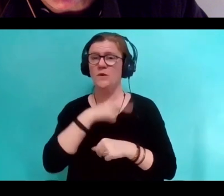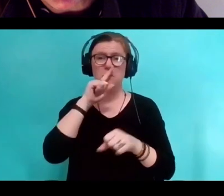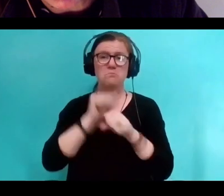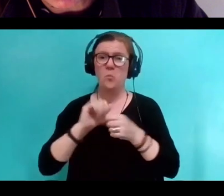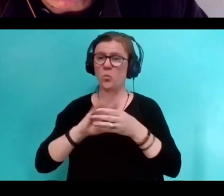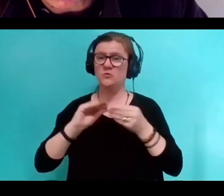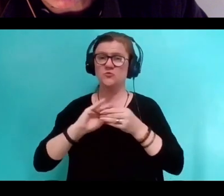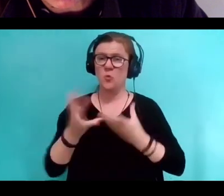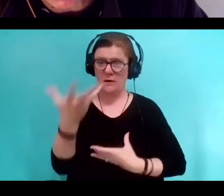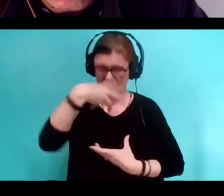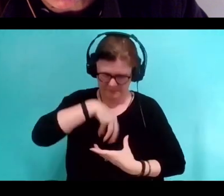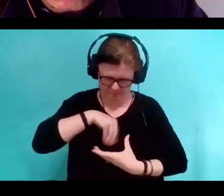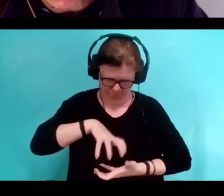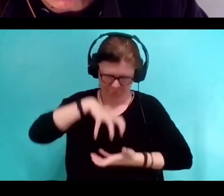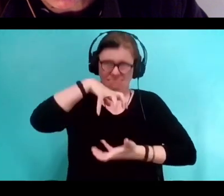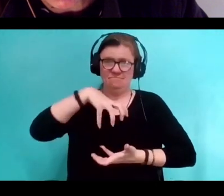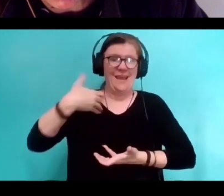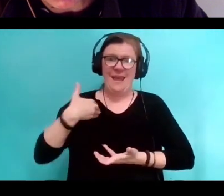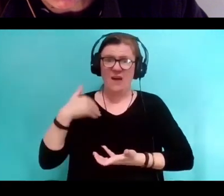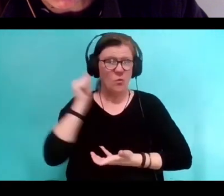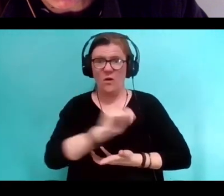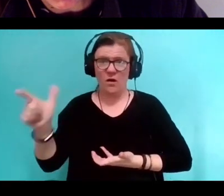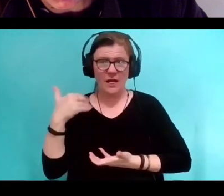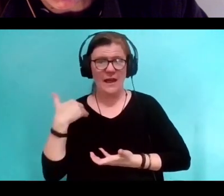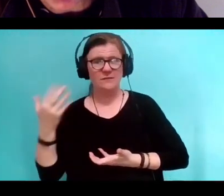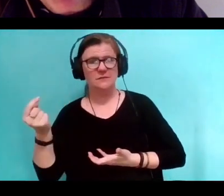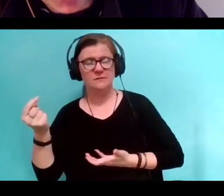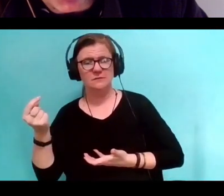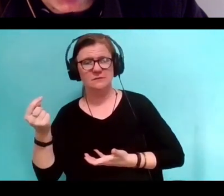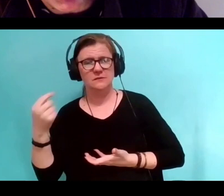and wow, just wow.